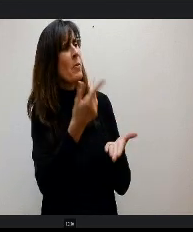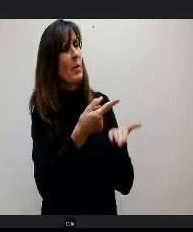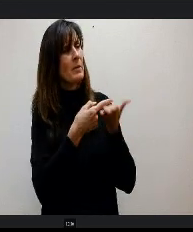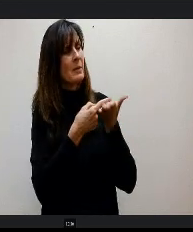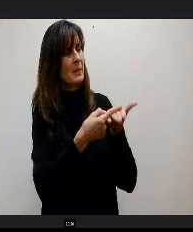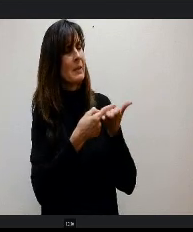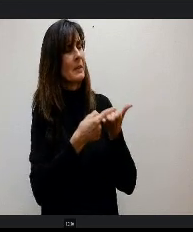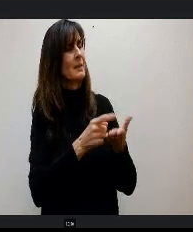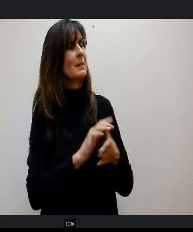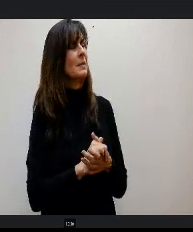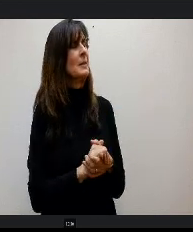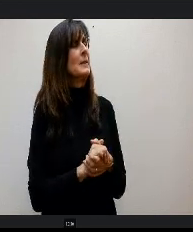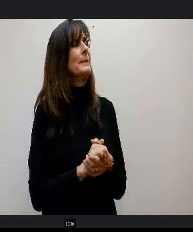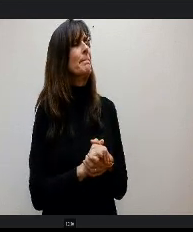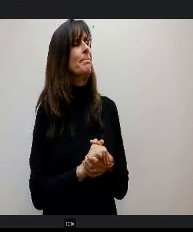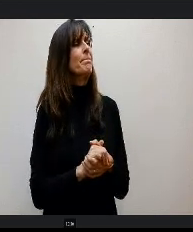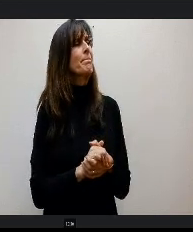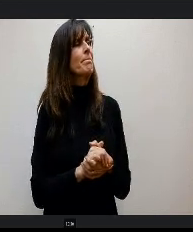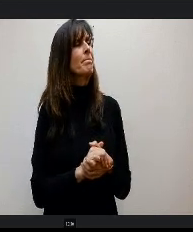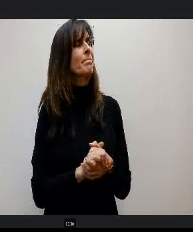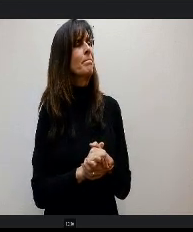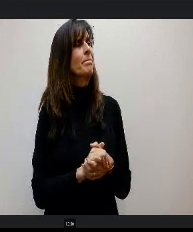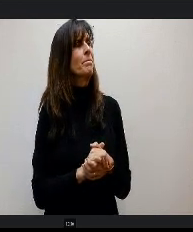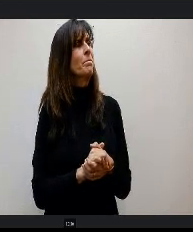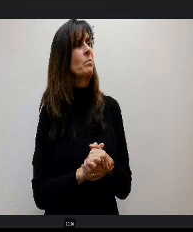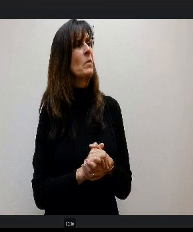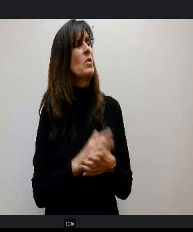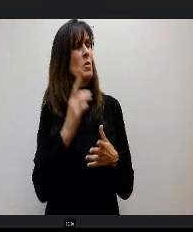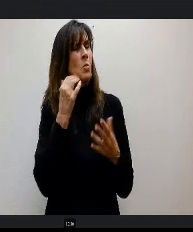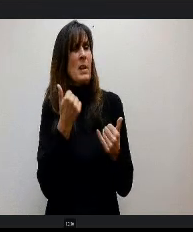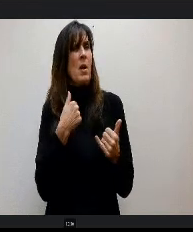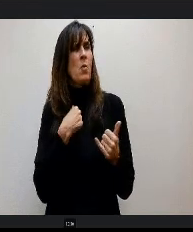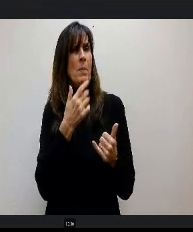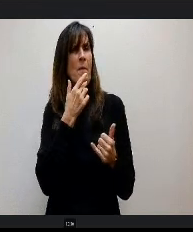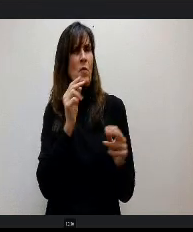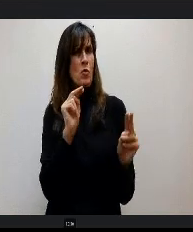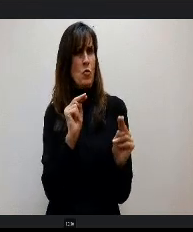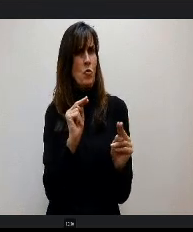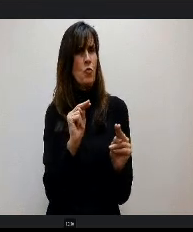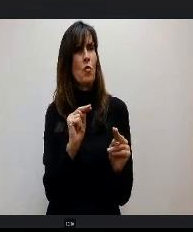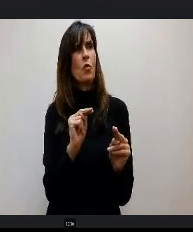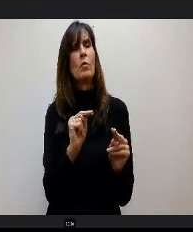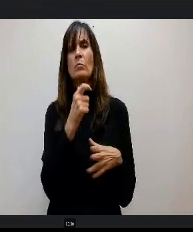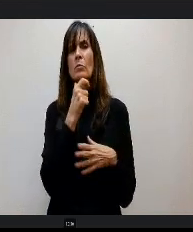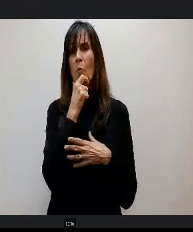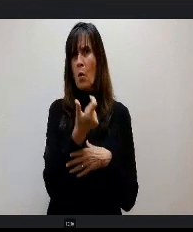e have said, but we just want to monitor it and we e haven't really taken a position either way and we haven't really had a chance like this.